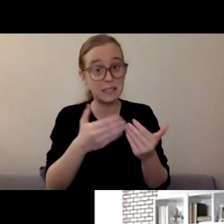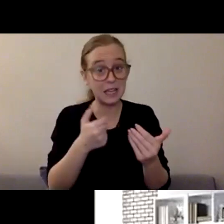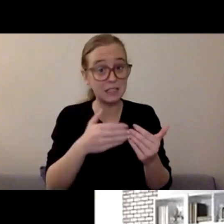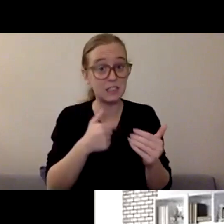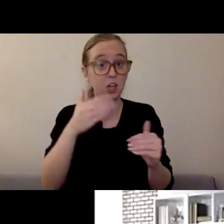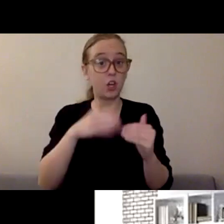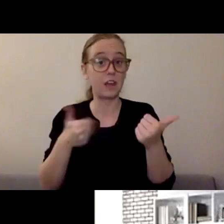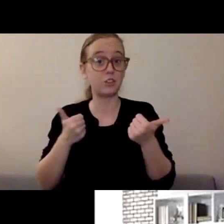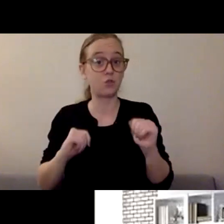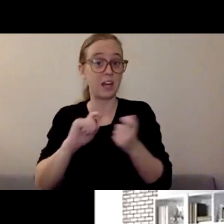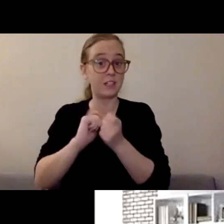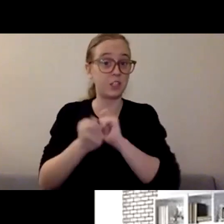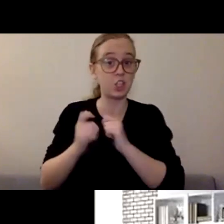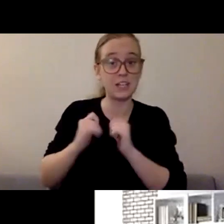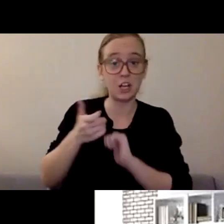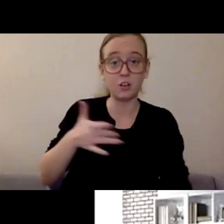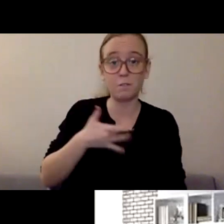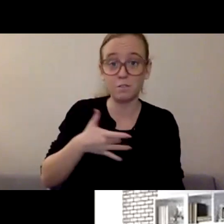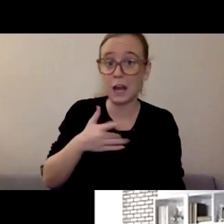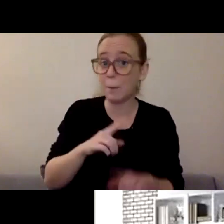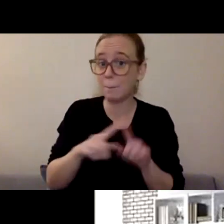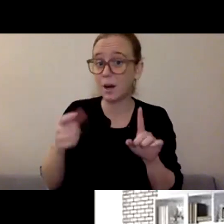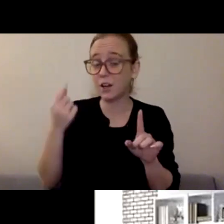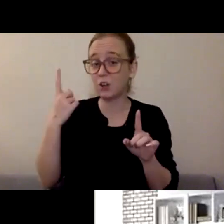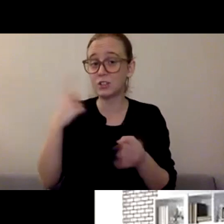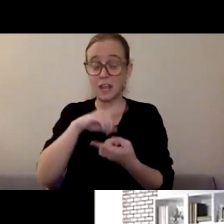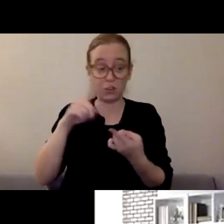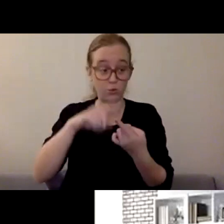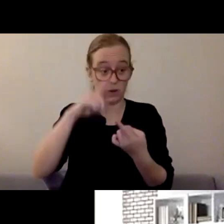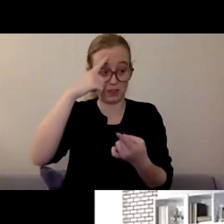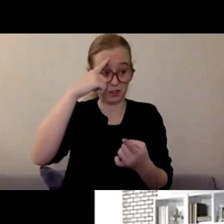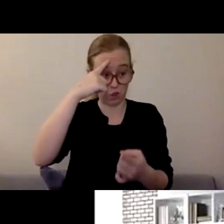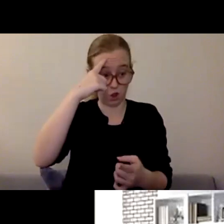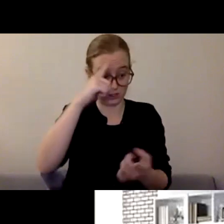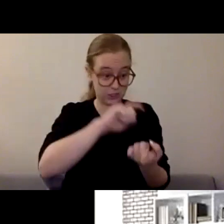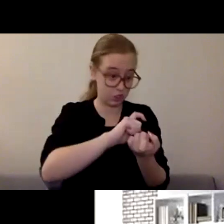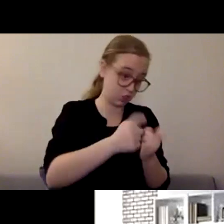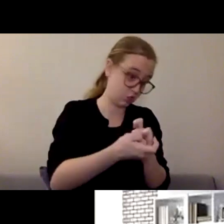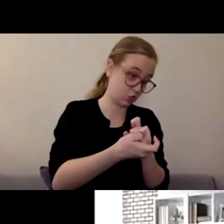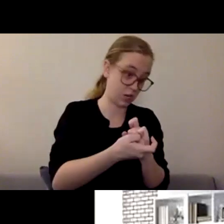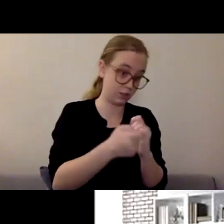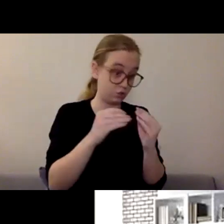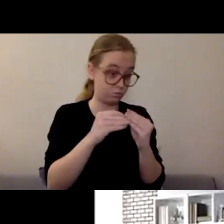to make a decision when we're in that space. I'm gonna work really hard to change my thought today. So thank you both.